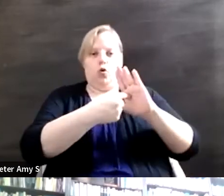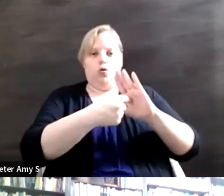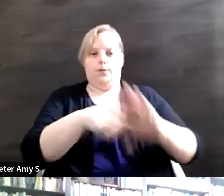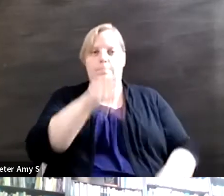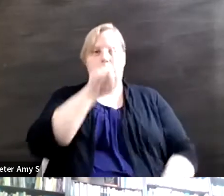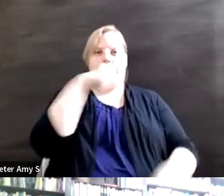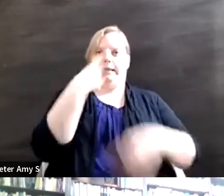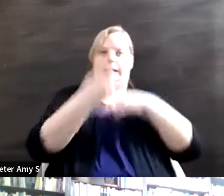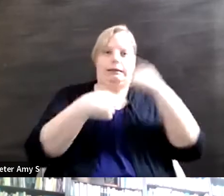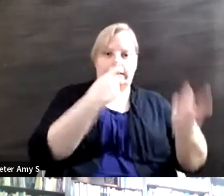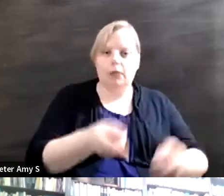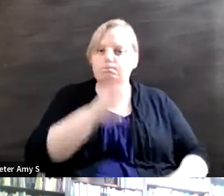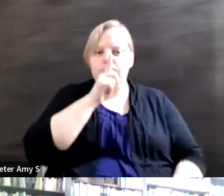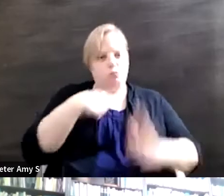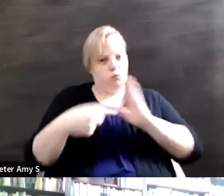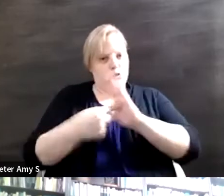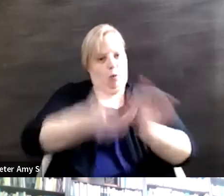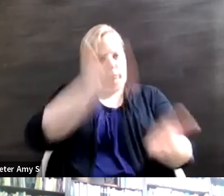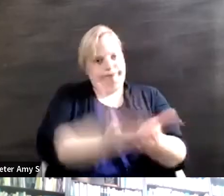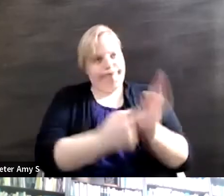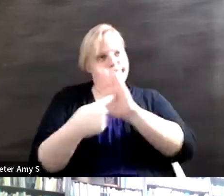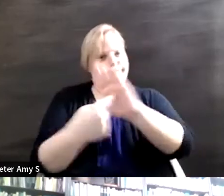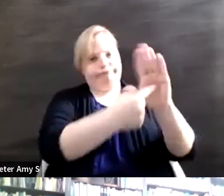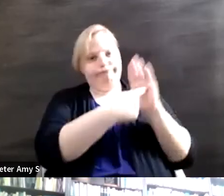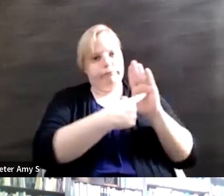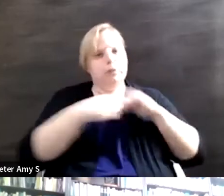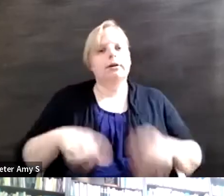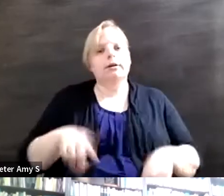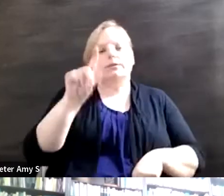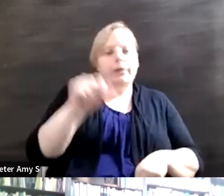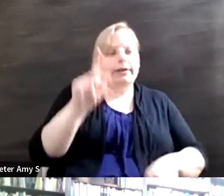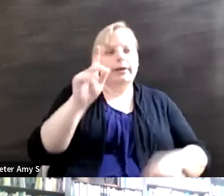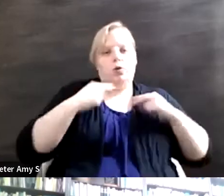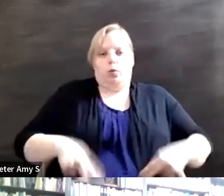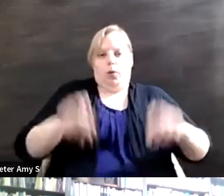were talking about earlier of disability and human potential and what individuals with disabilities